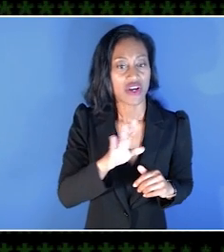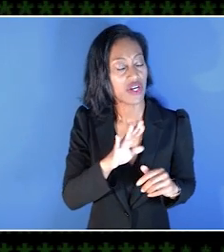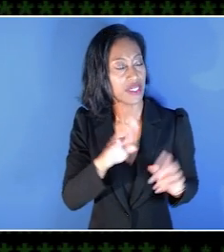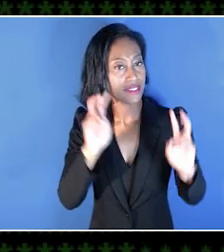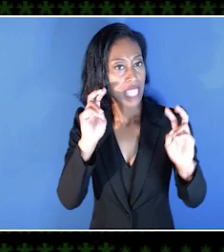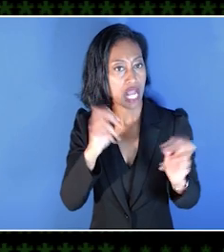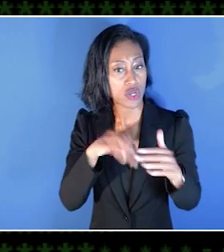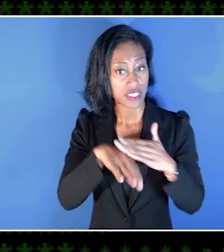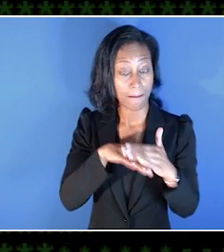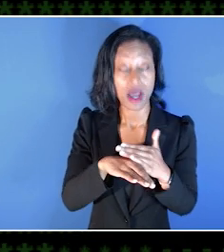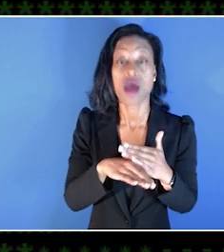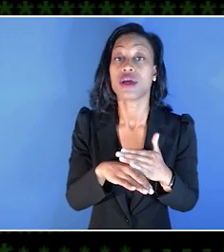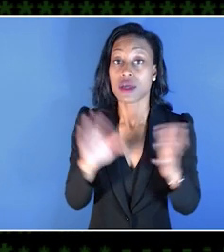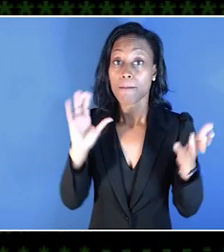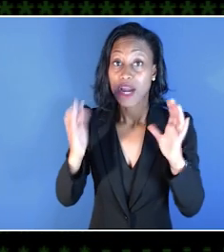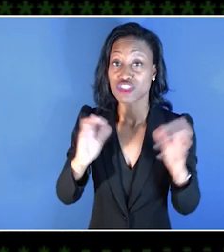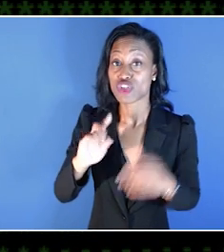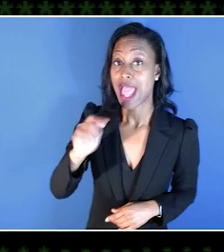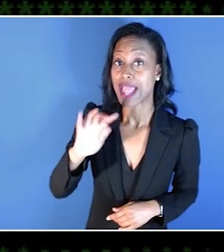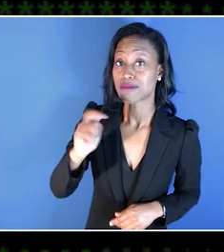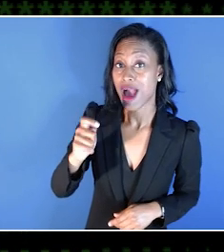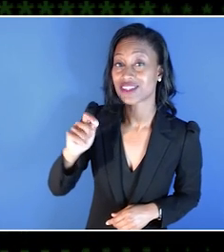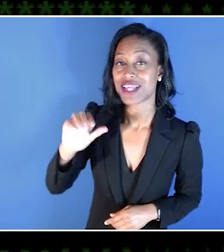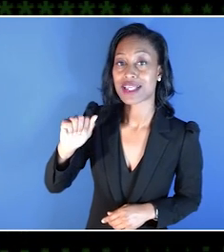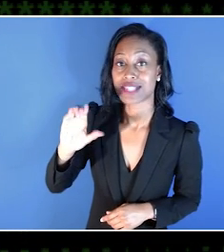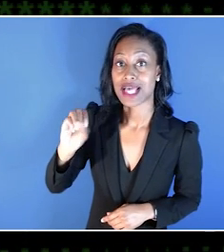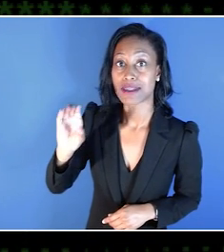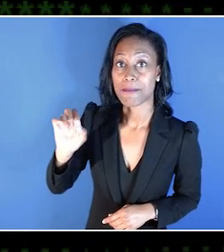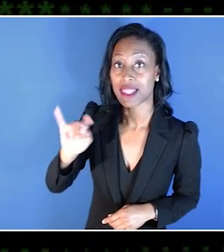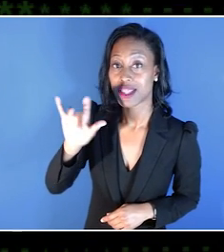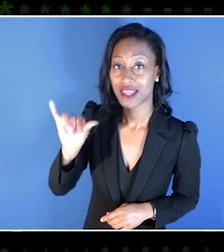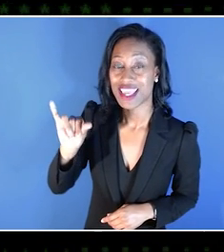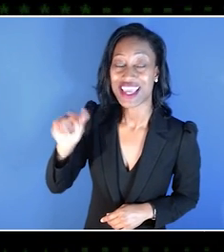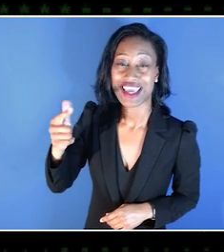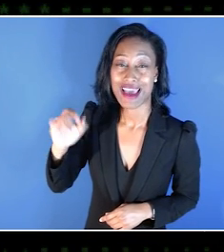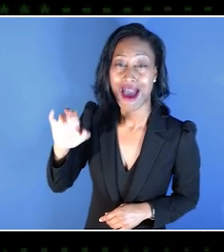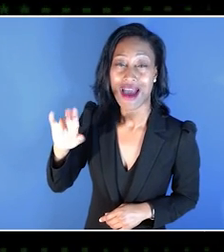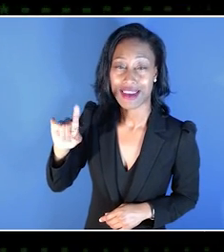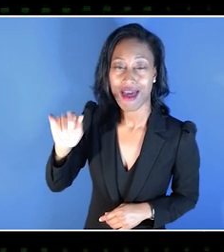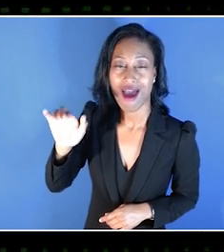against the Xbox Accessibility Guidelines. And then most importantly, we bring in players with disabilities